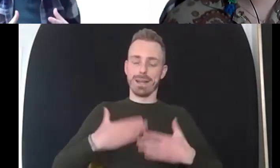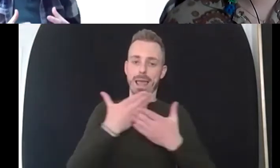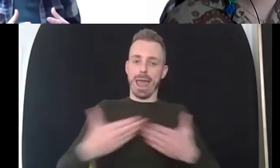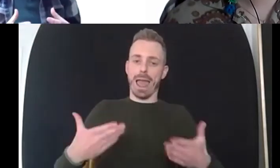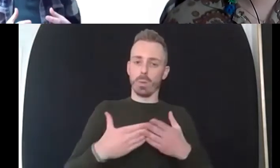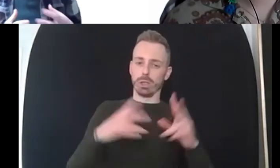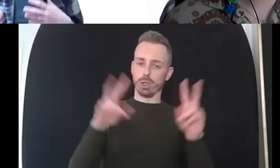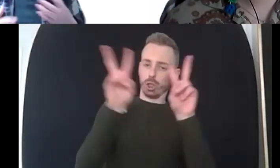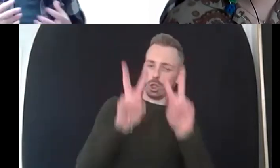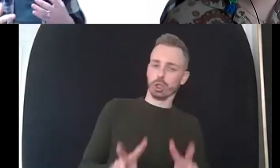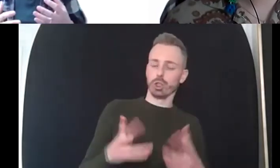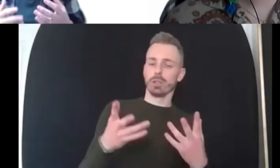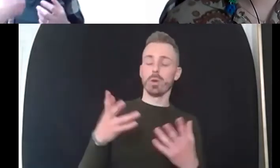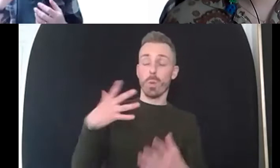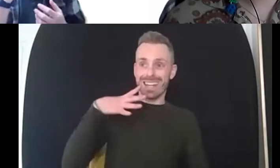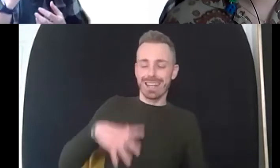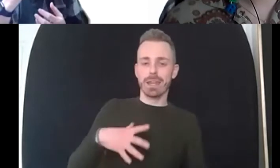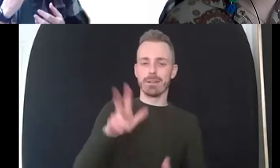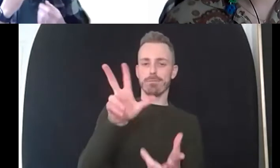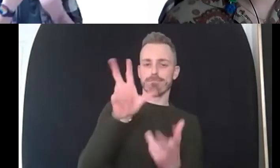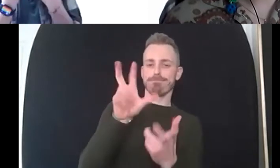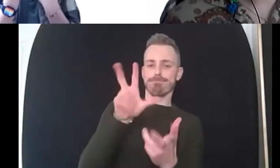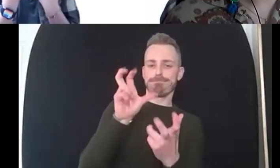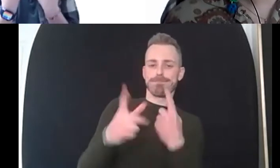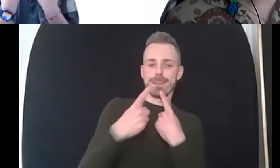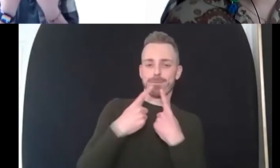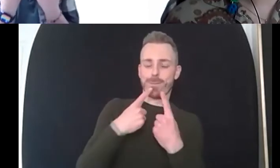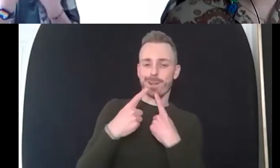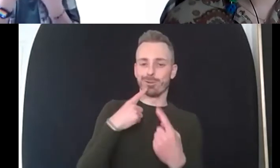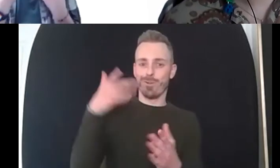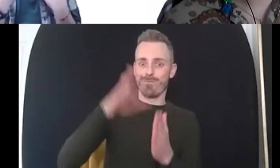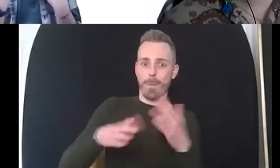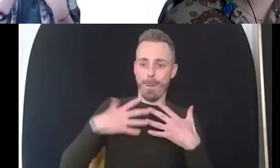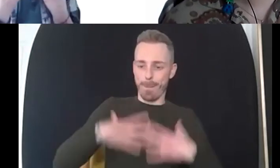other we need that sense of body language that sense of eye contact the smile without the mask